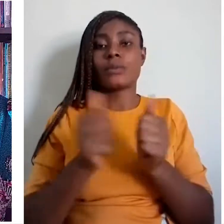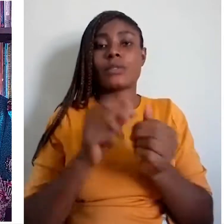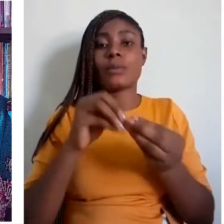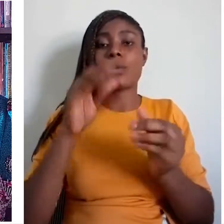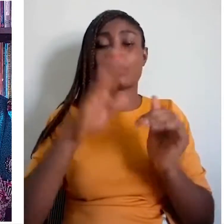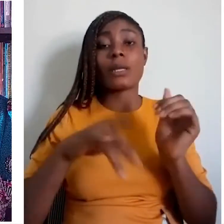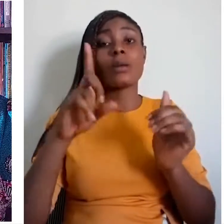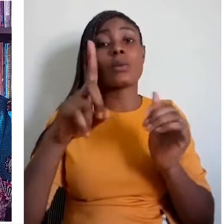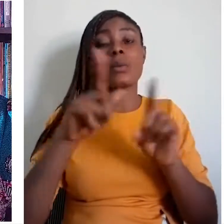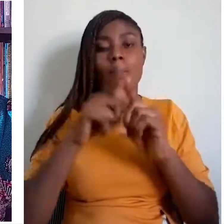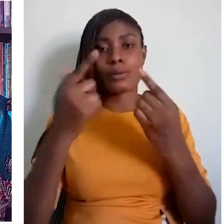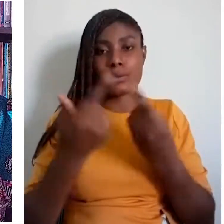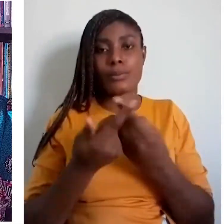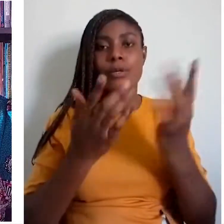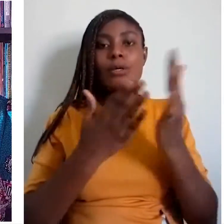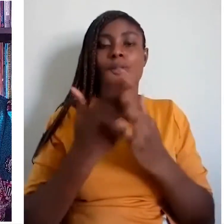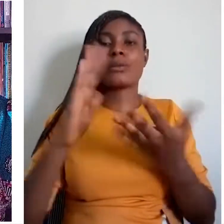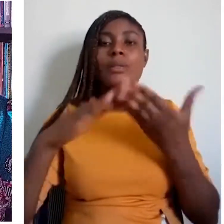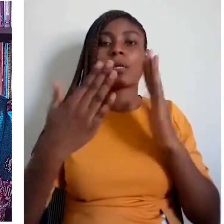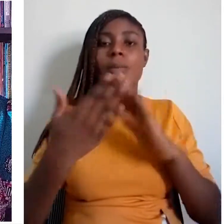with each other, in different domains.